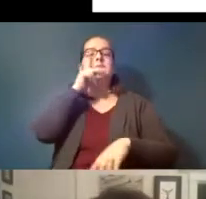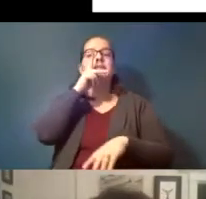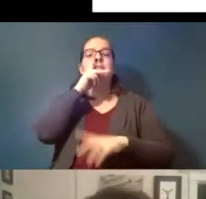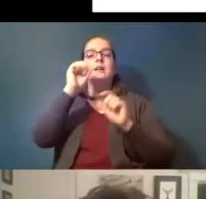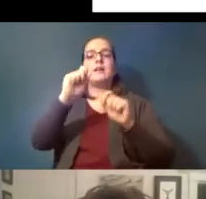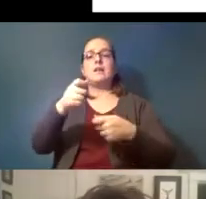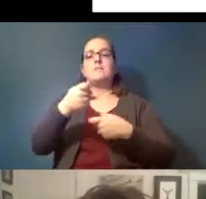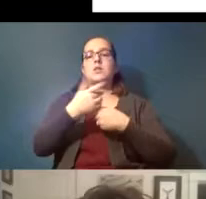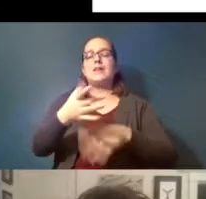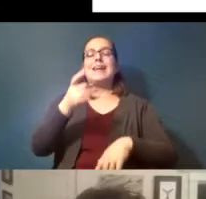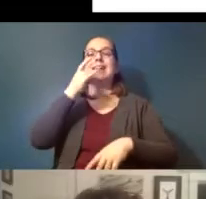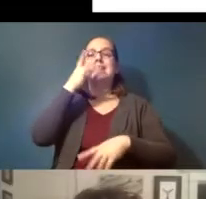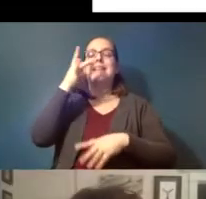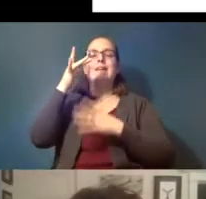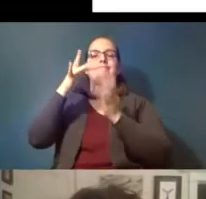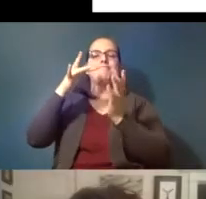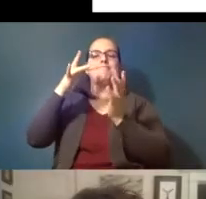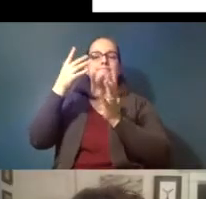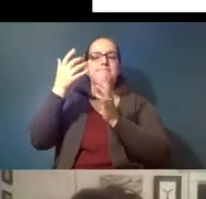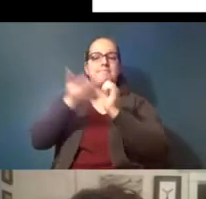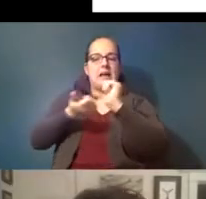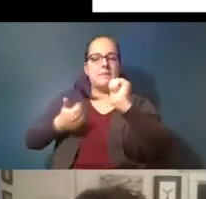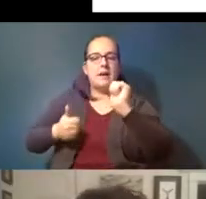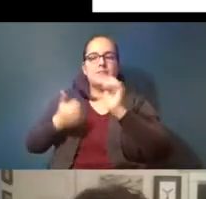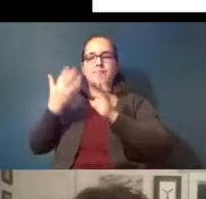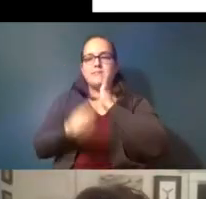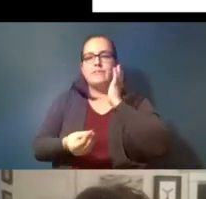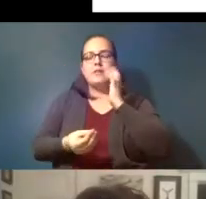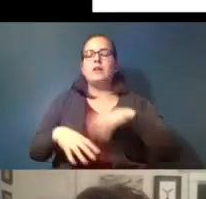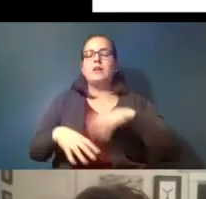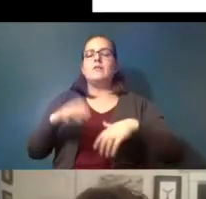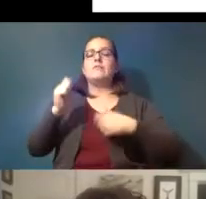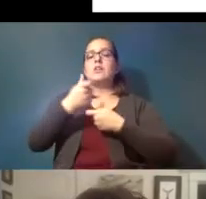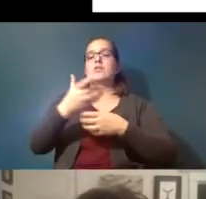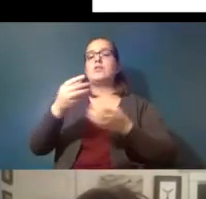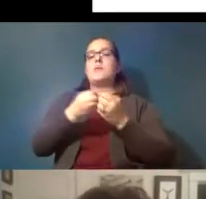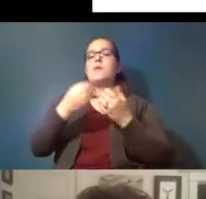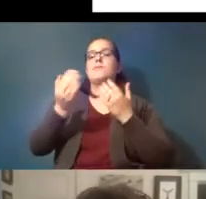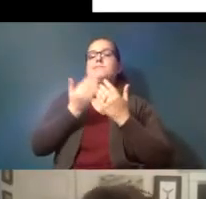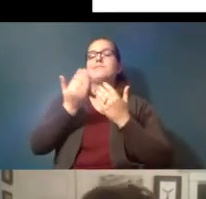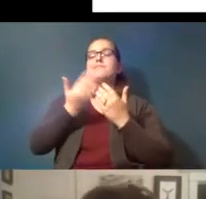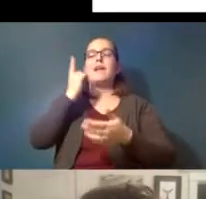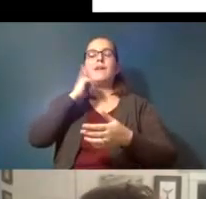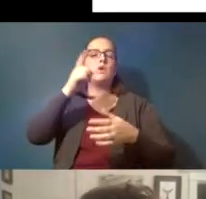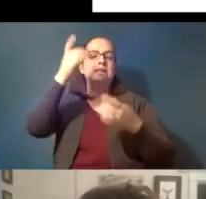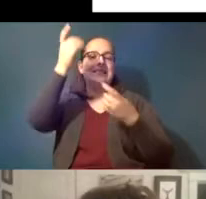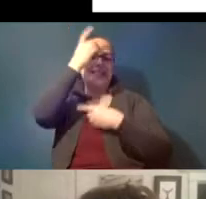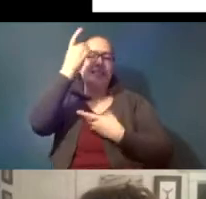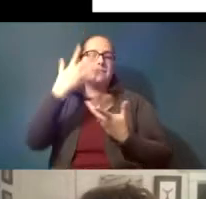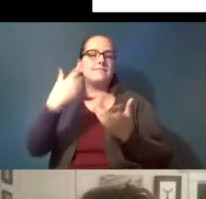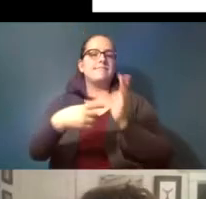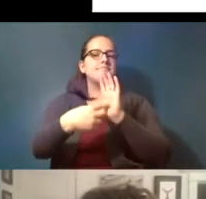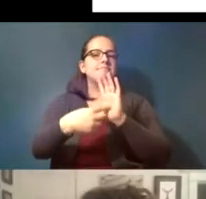deprivation and that can cause them to be more susceptible to disease example and so lots of lots